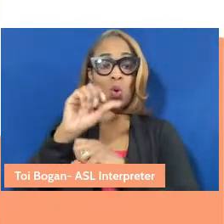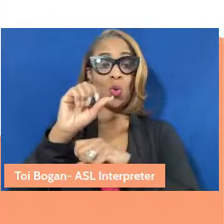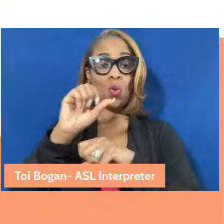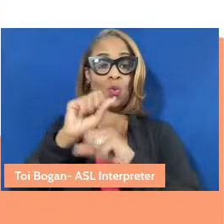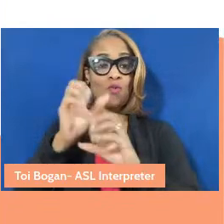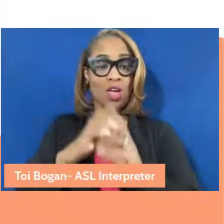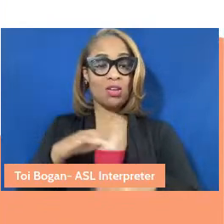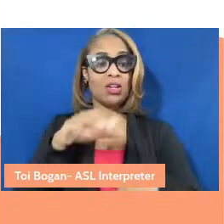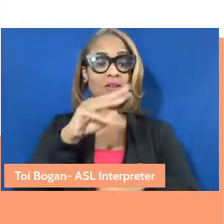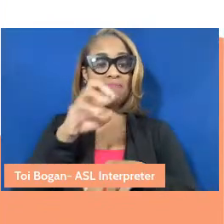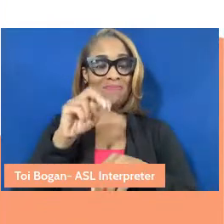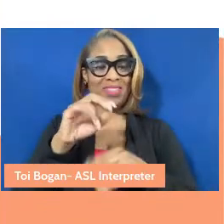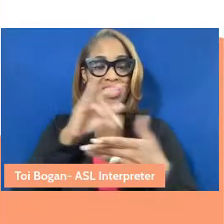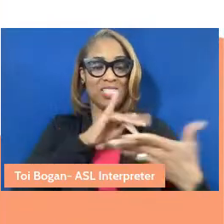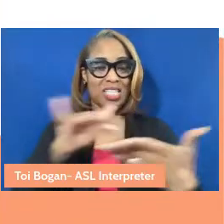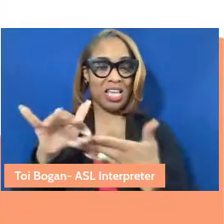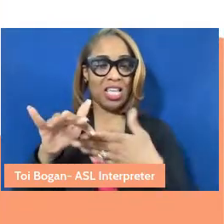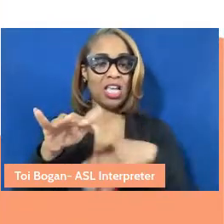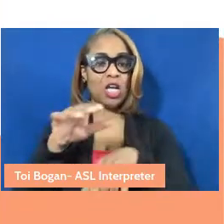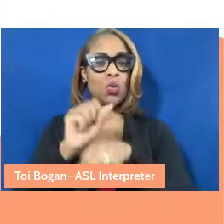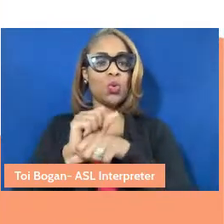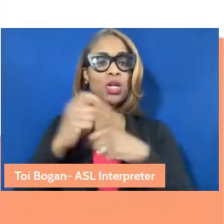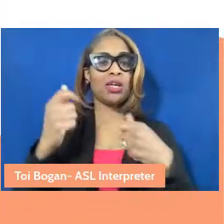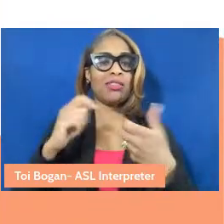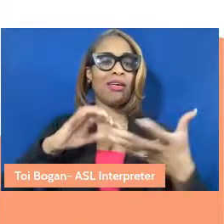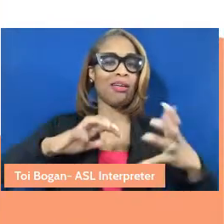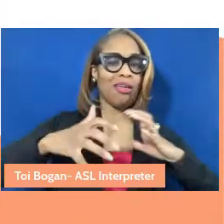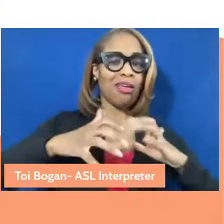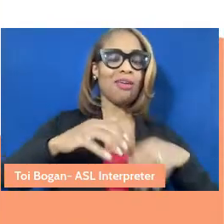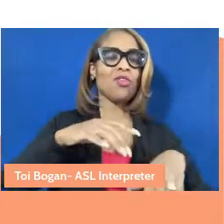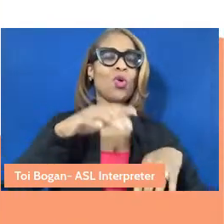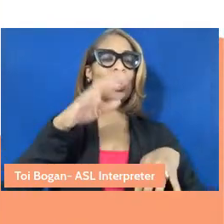a learning studio working at the intersection of creative industry in education.